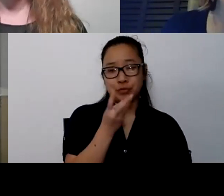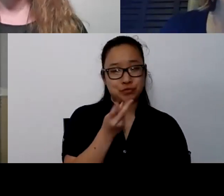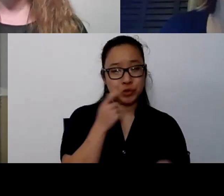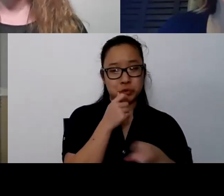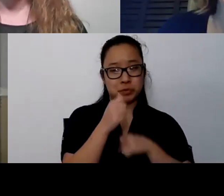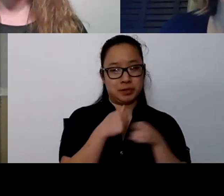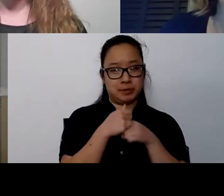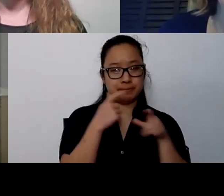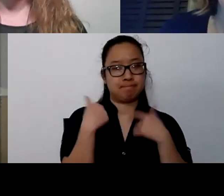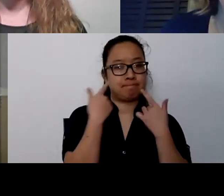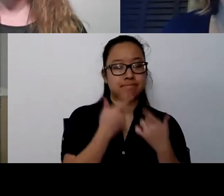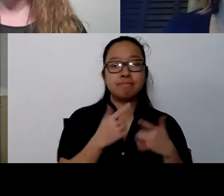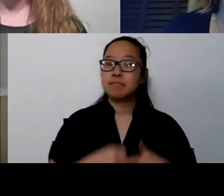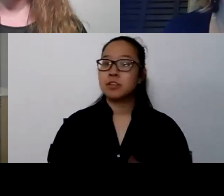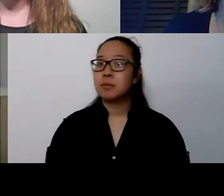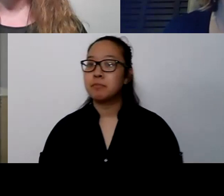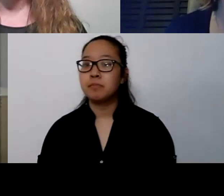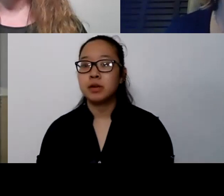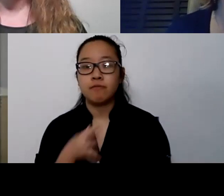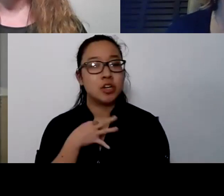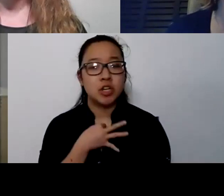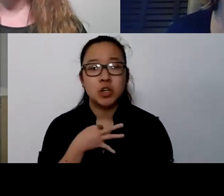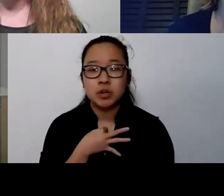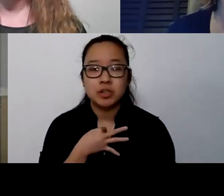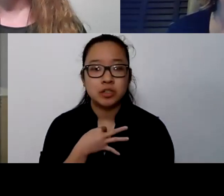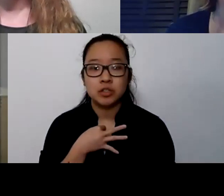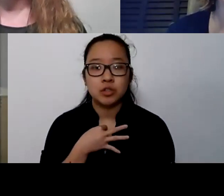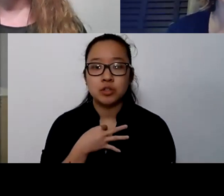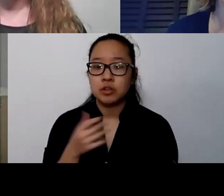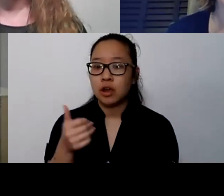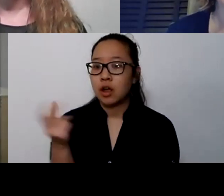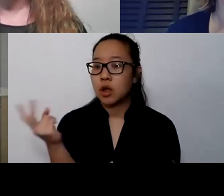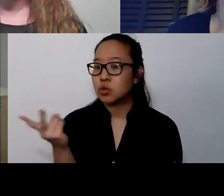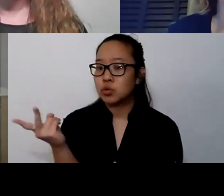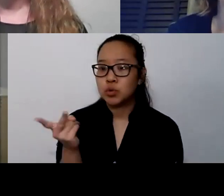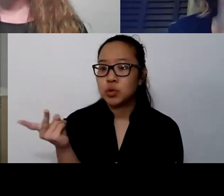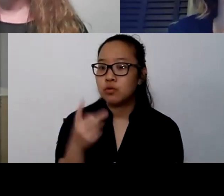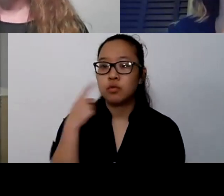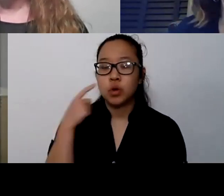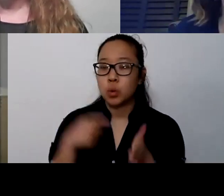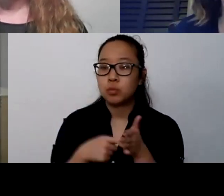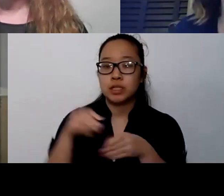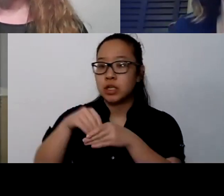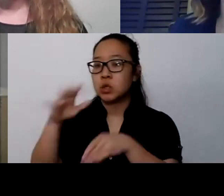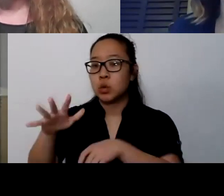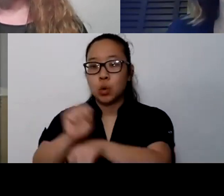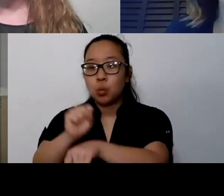I'm curious to hear what Betsy and Crystal you've noticed in your line of work or in your communities.